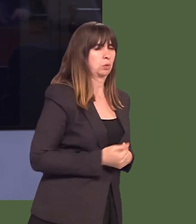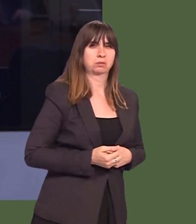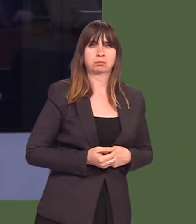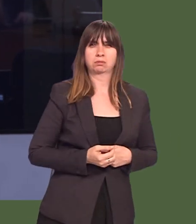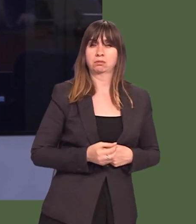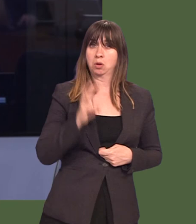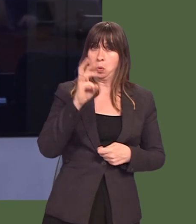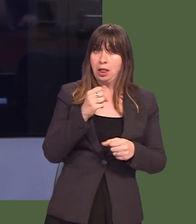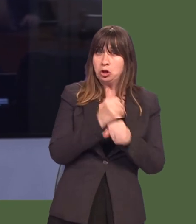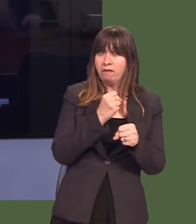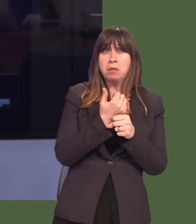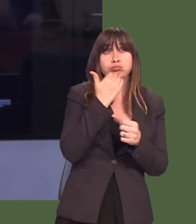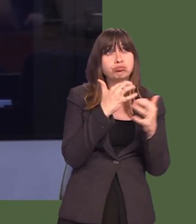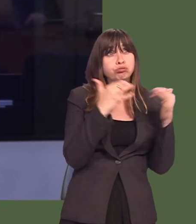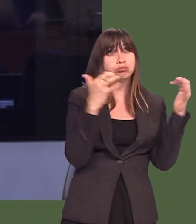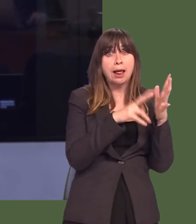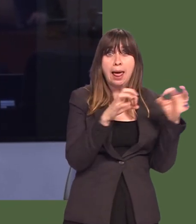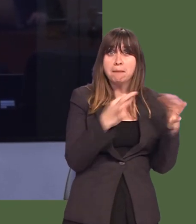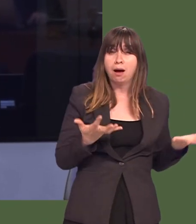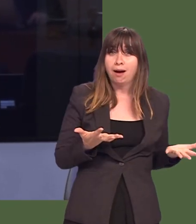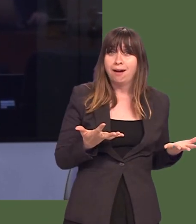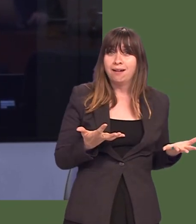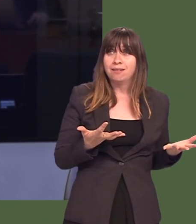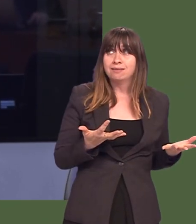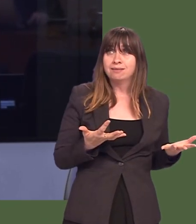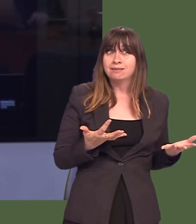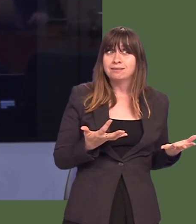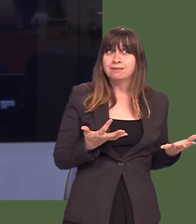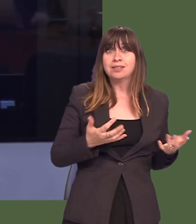The Welsh Government, packed full of Labour elected representatives, as Iím sure youíre